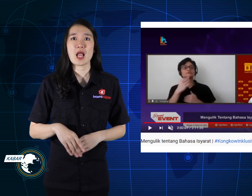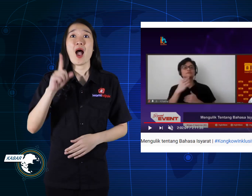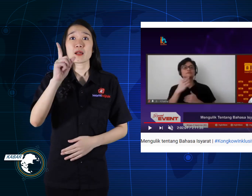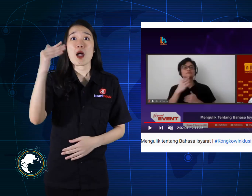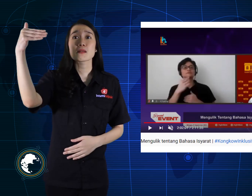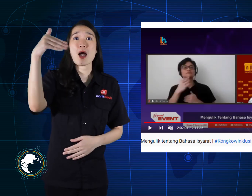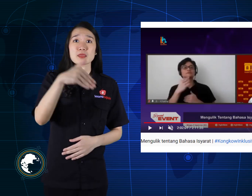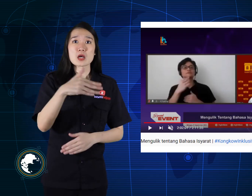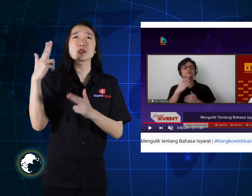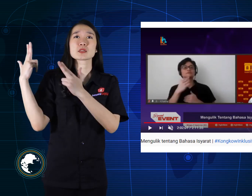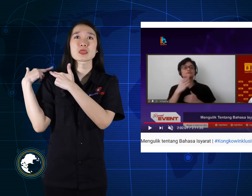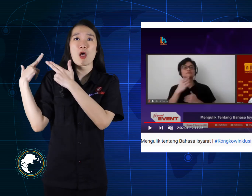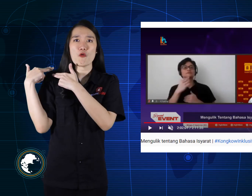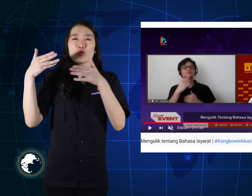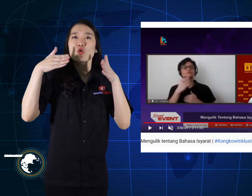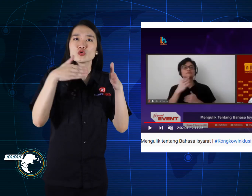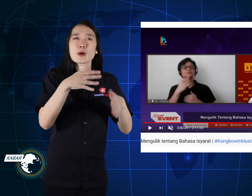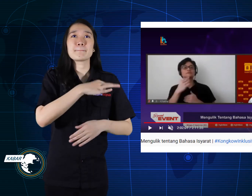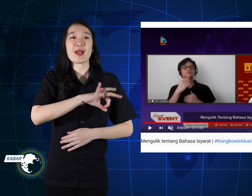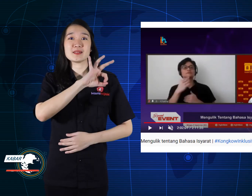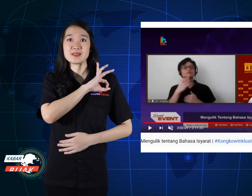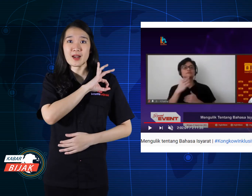A special staff for the President was also present